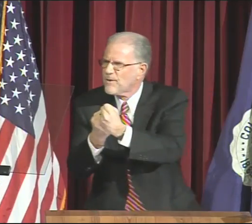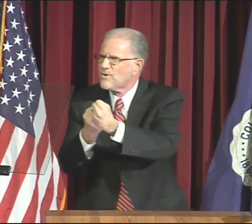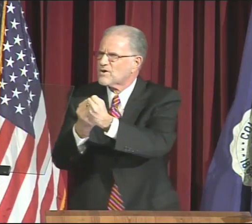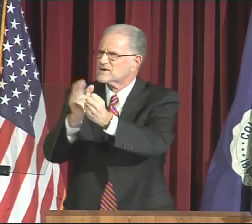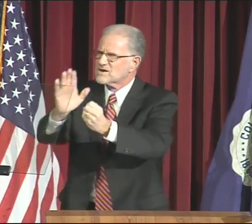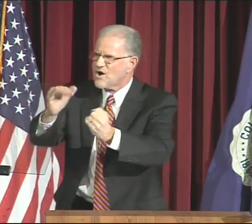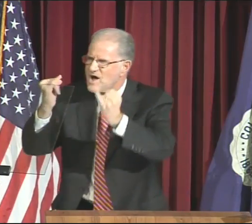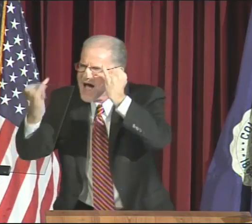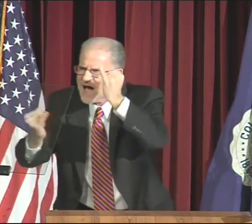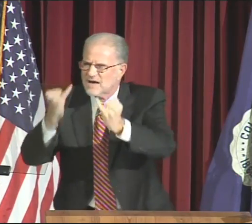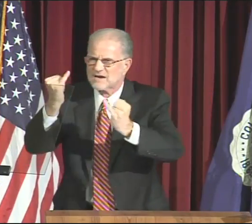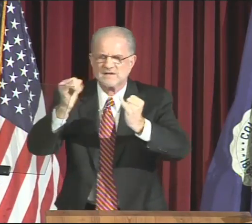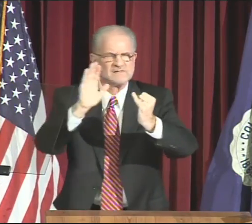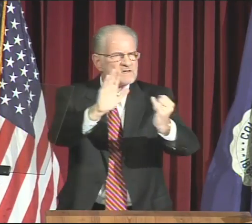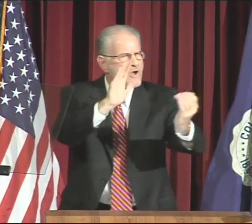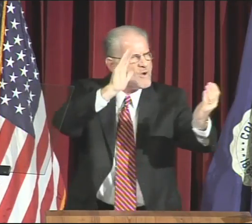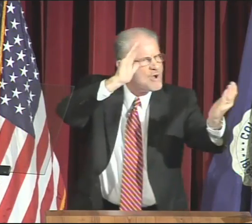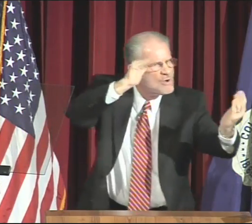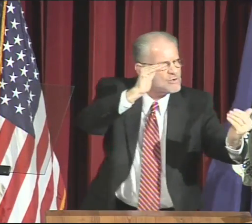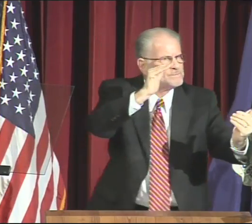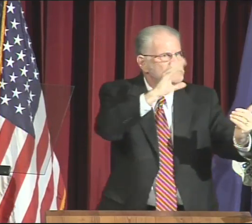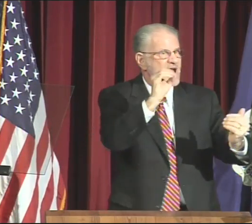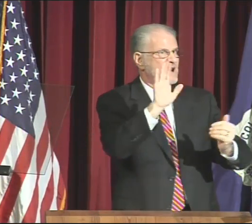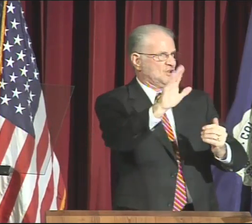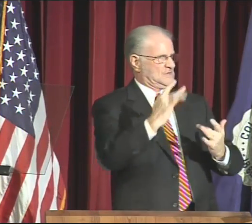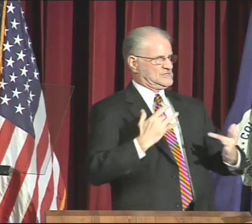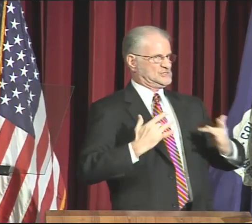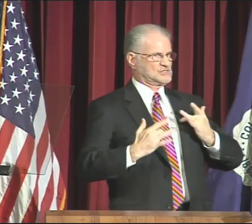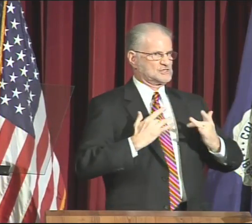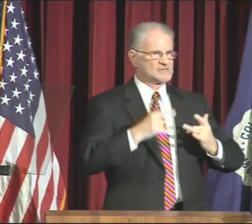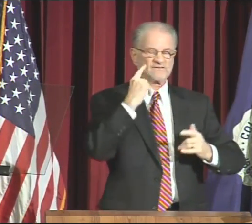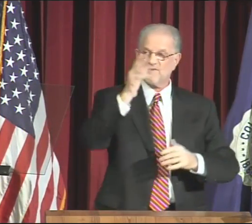communicating with me directly with your support, your ideas,